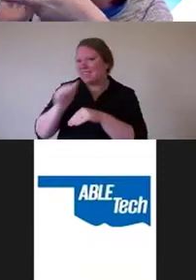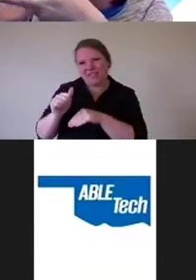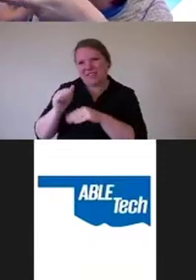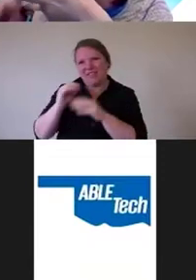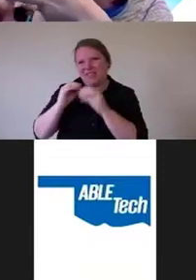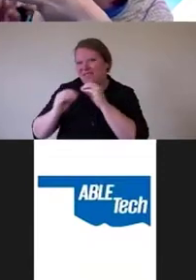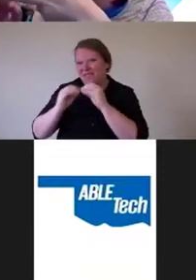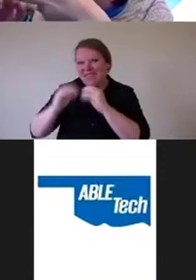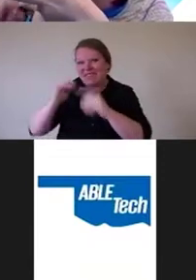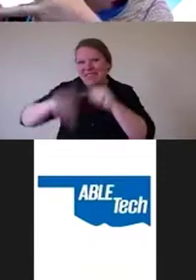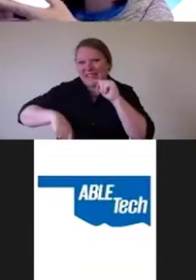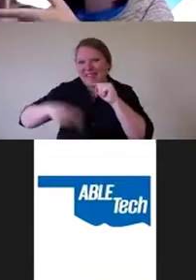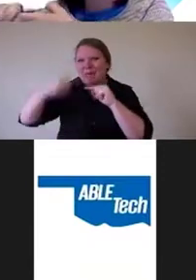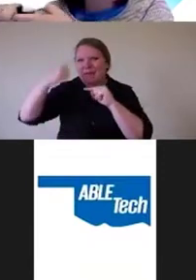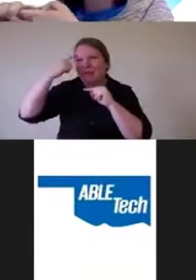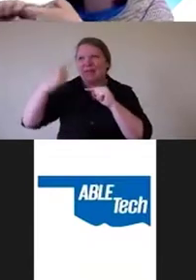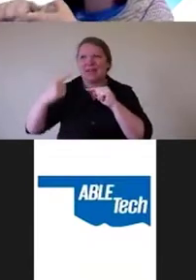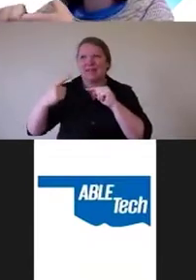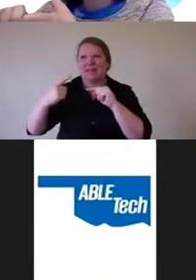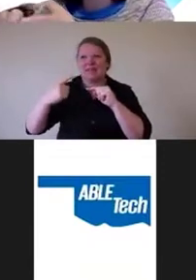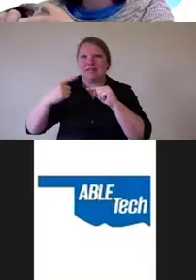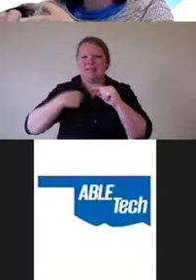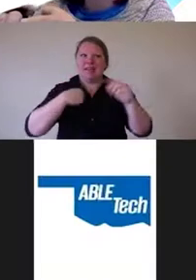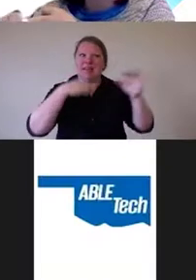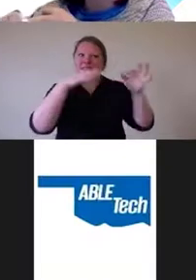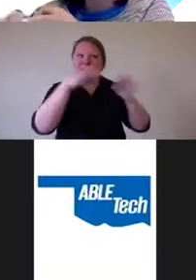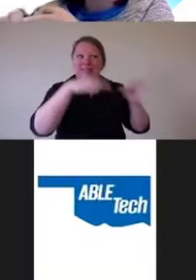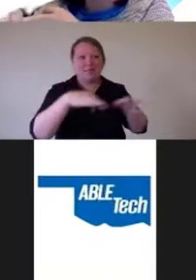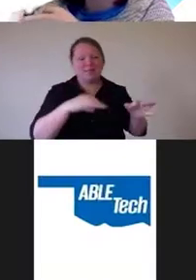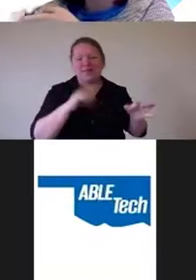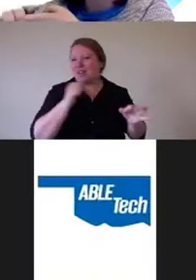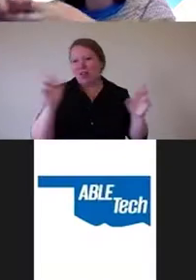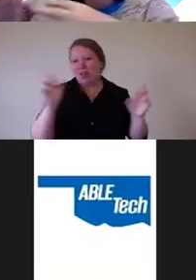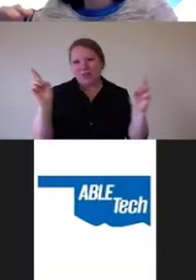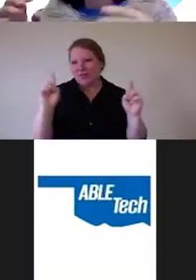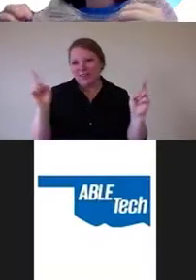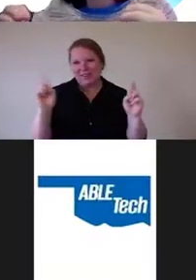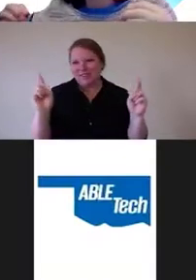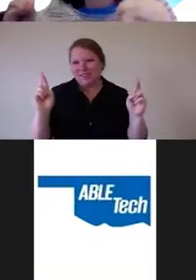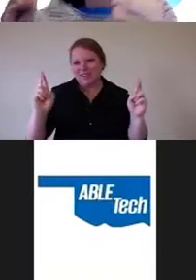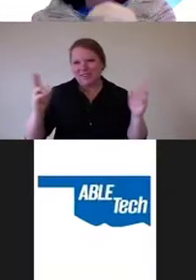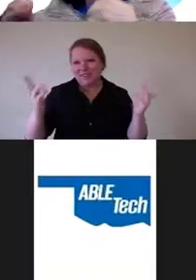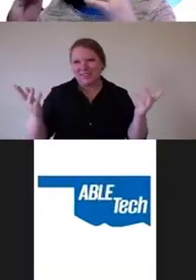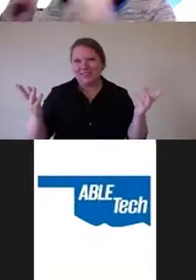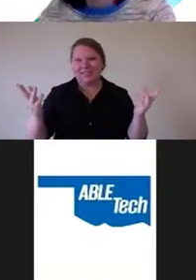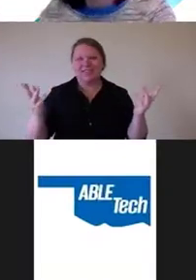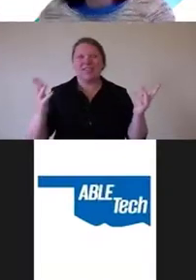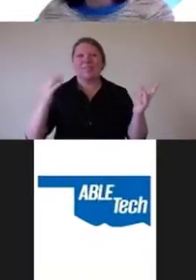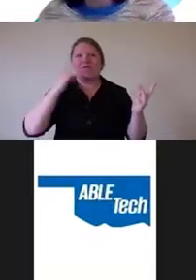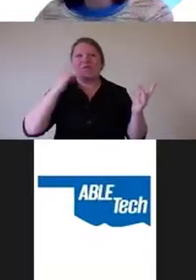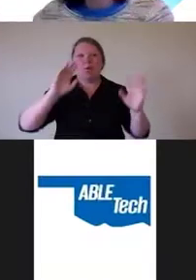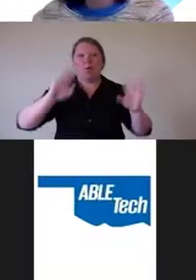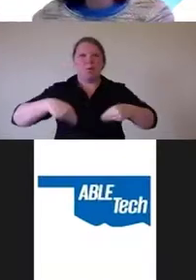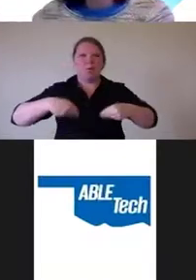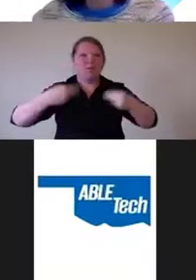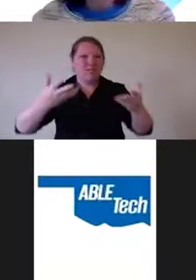because of all the things that I outlined that just aren't ready for primetime yet, in terms of providing an equal experience.